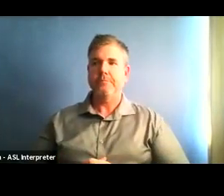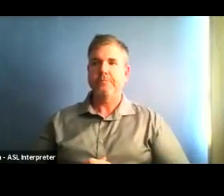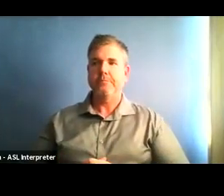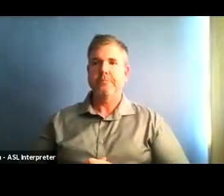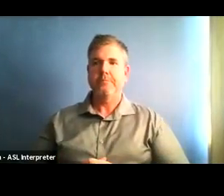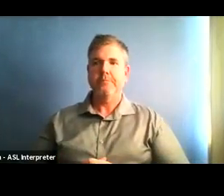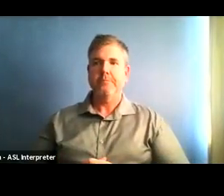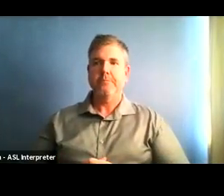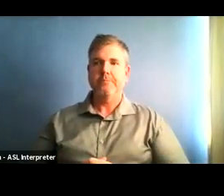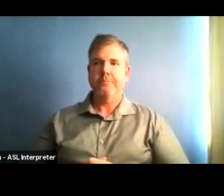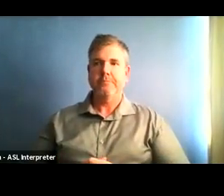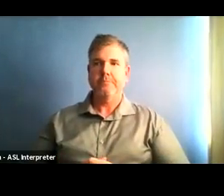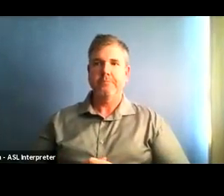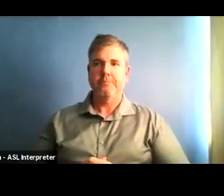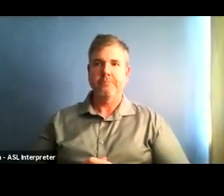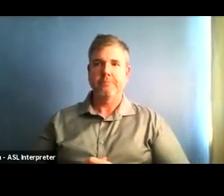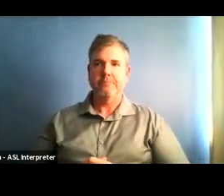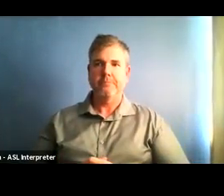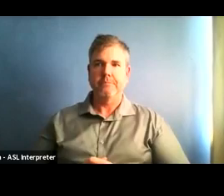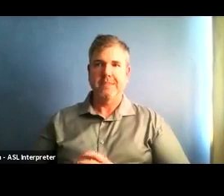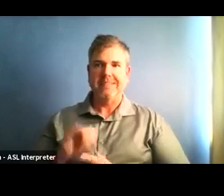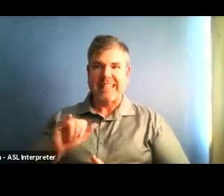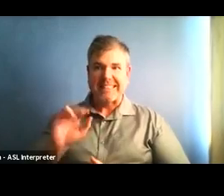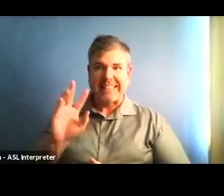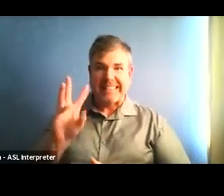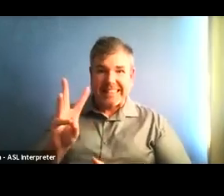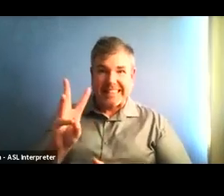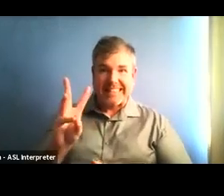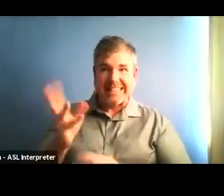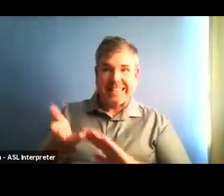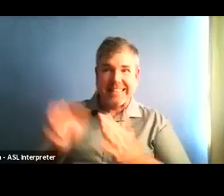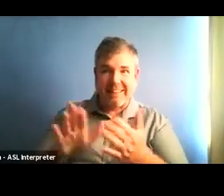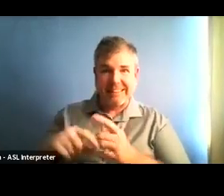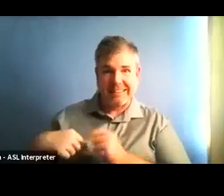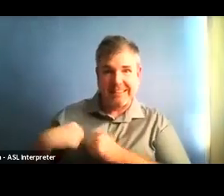take a moment to recognize the impact of covid as a nation.